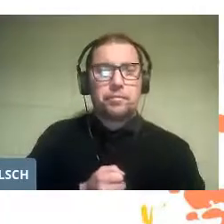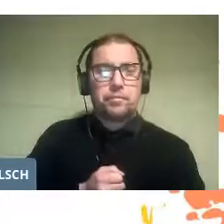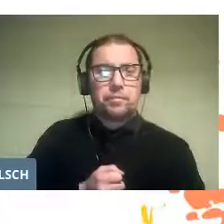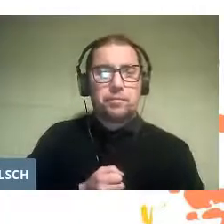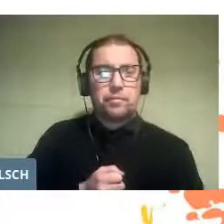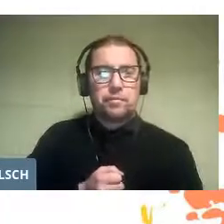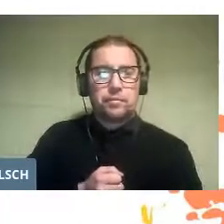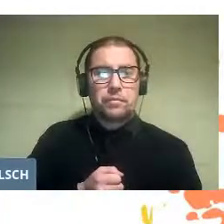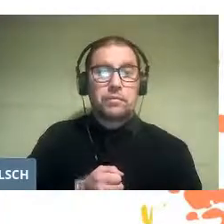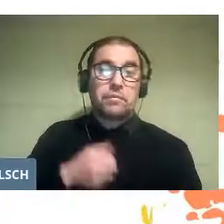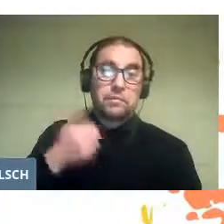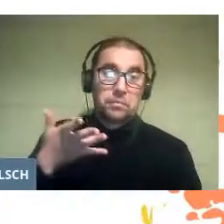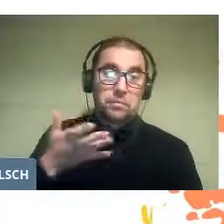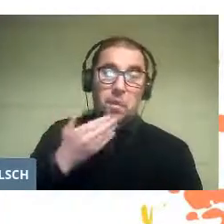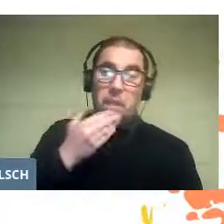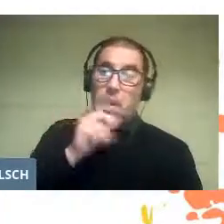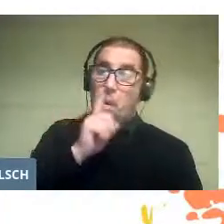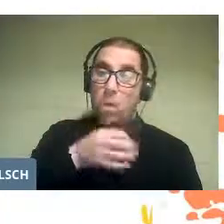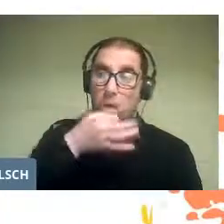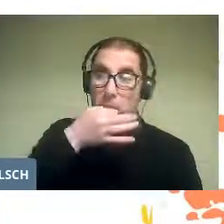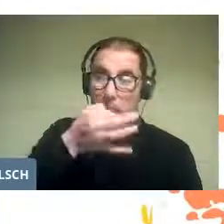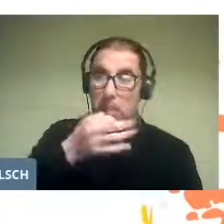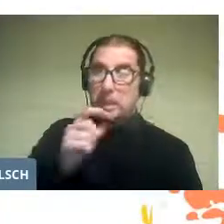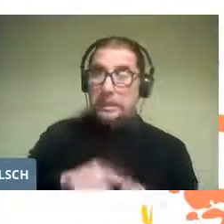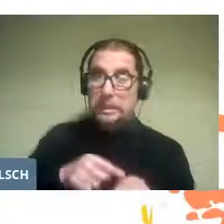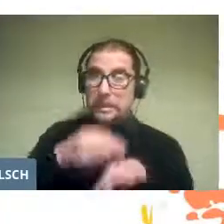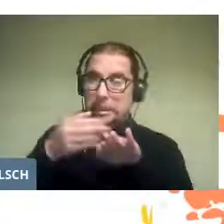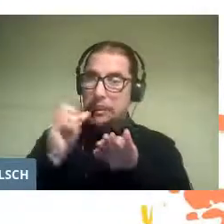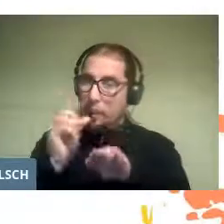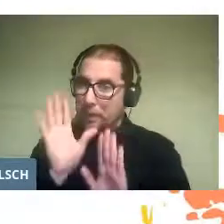And I conclude, because I'm a little out of time,